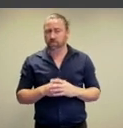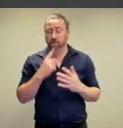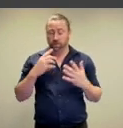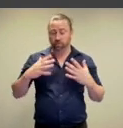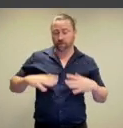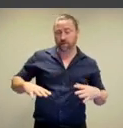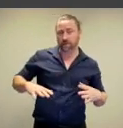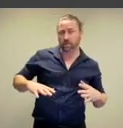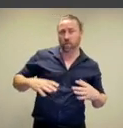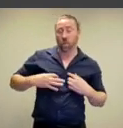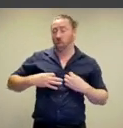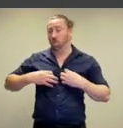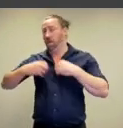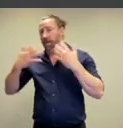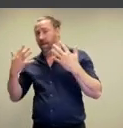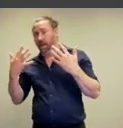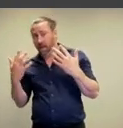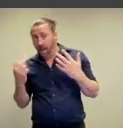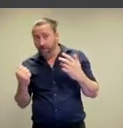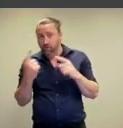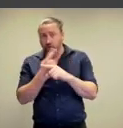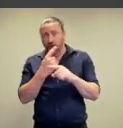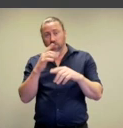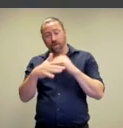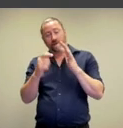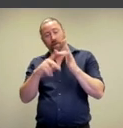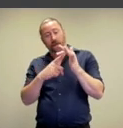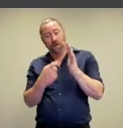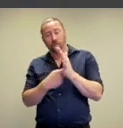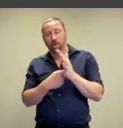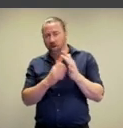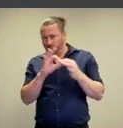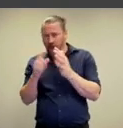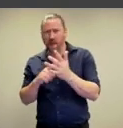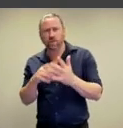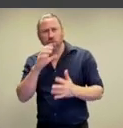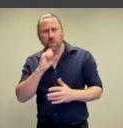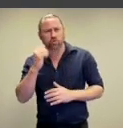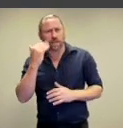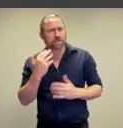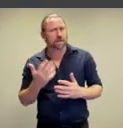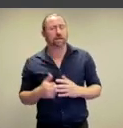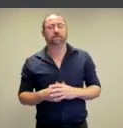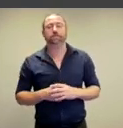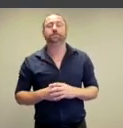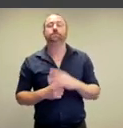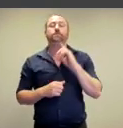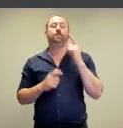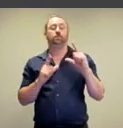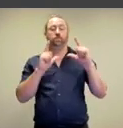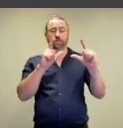change with states of dress and undress?